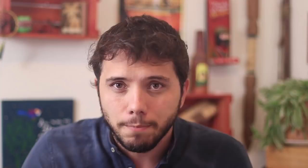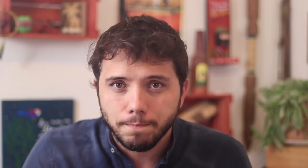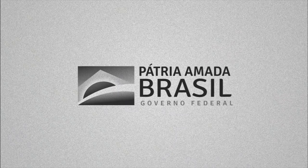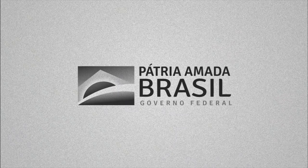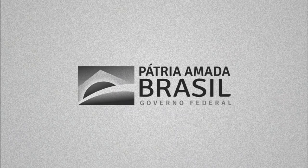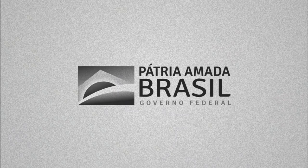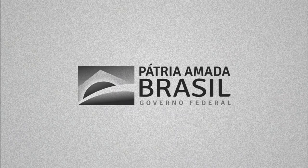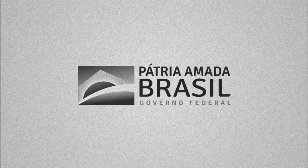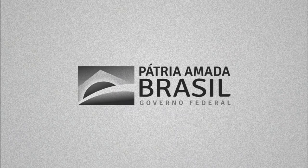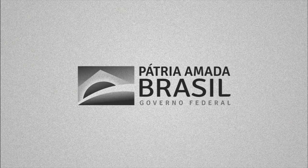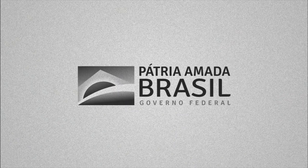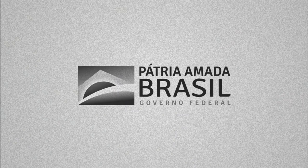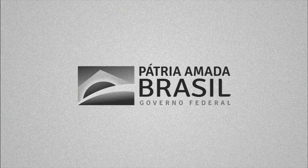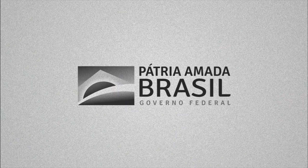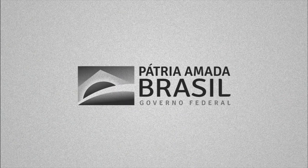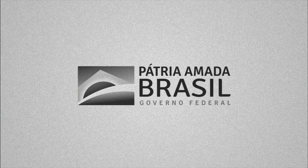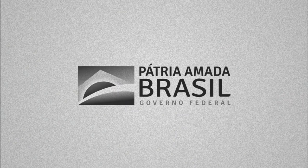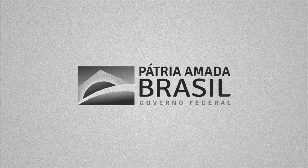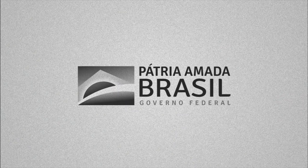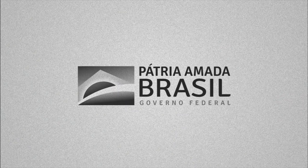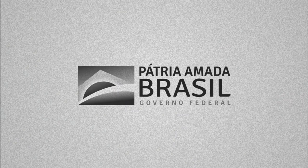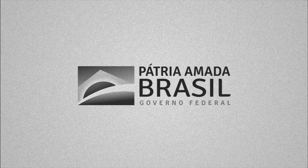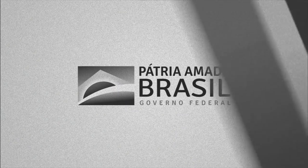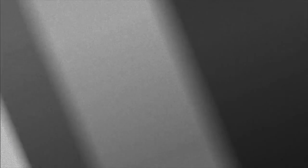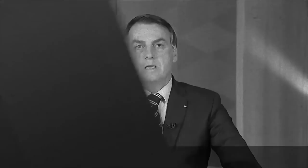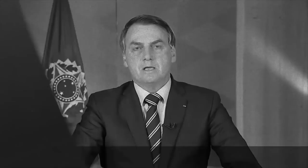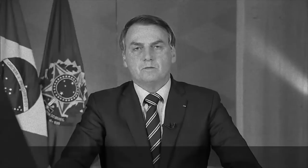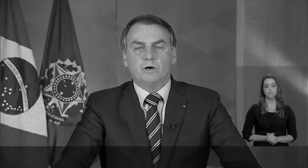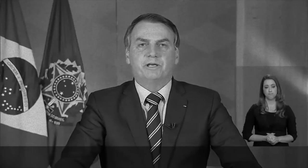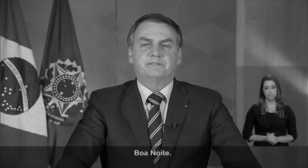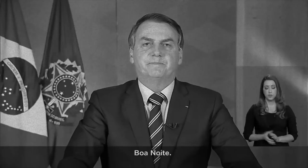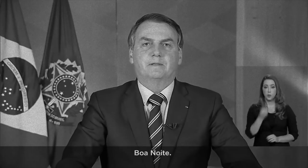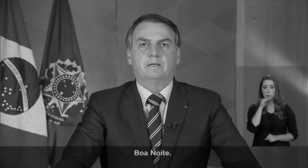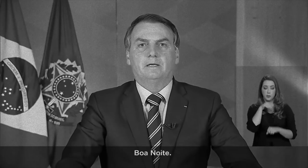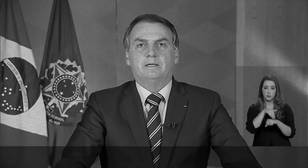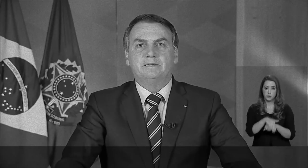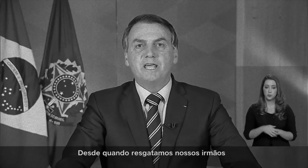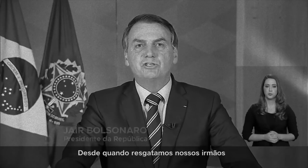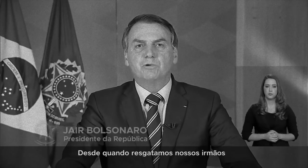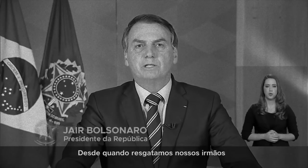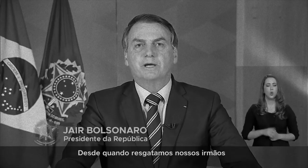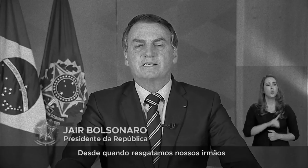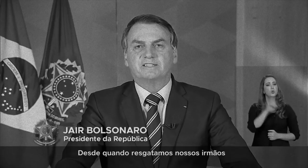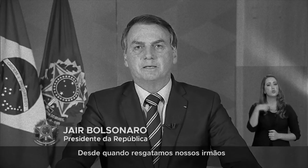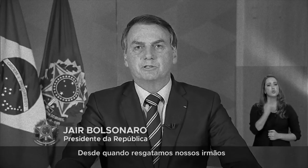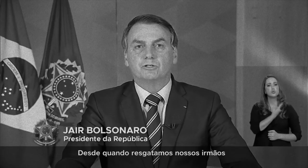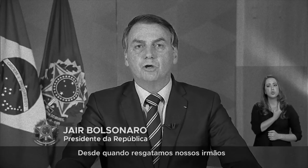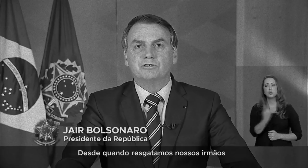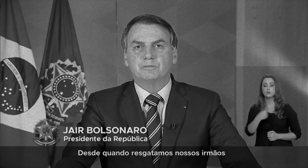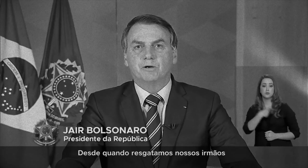"A televised address from President Jair Bolsonaro". Good evening, since we rescued our brothers